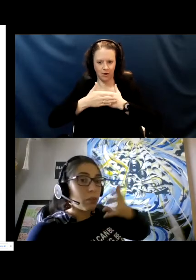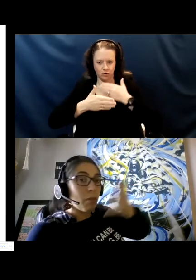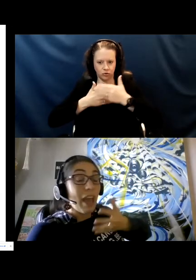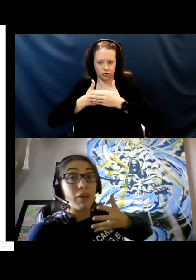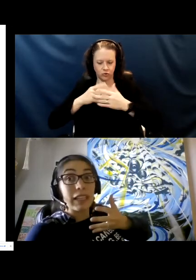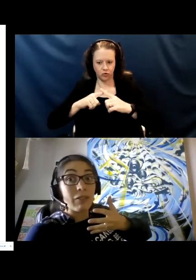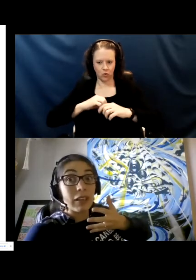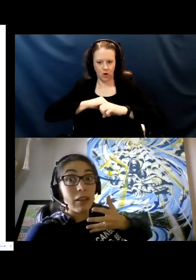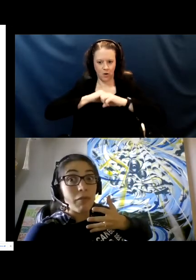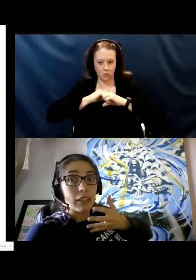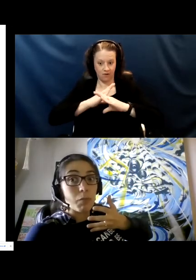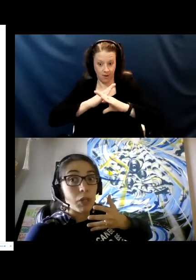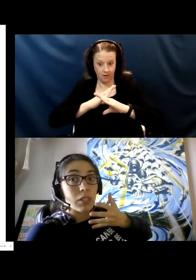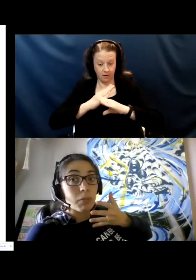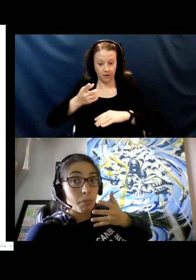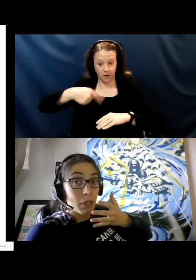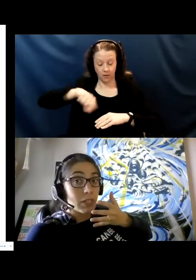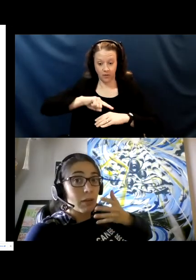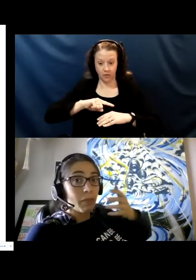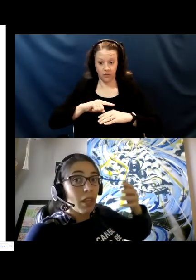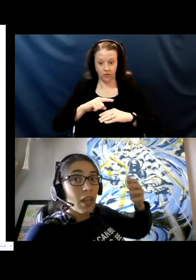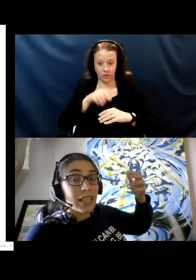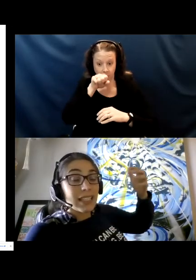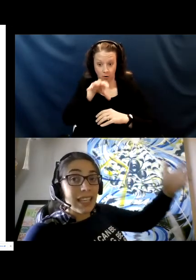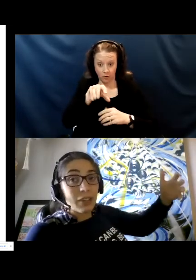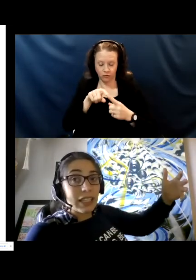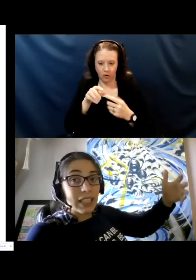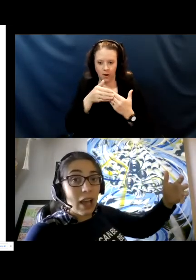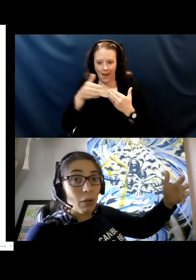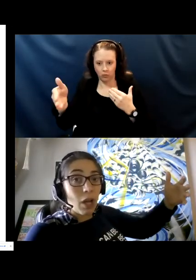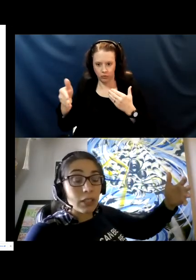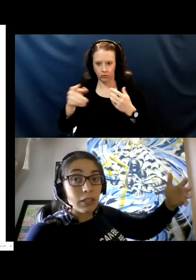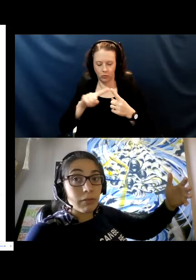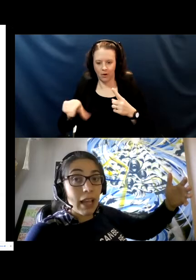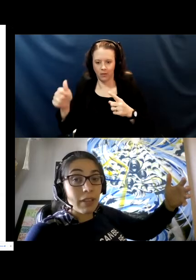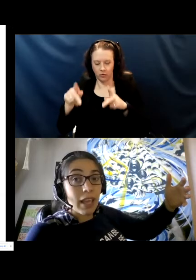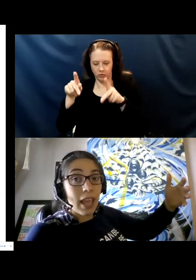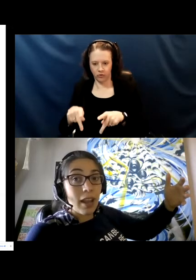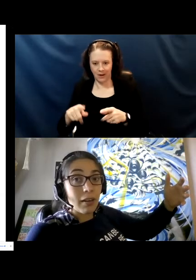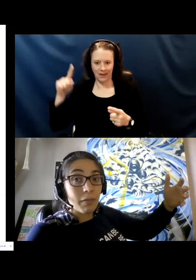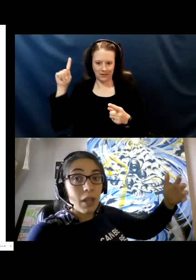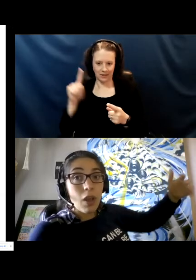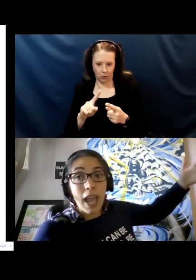from ever leaving the infected person, decreasing how long they survive in the air,